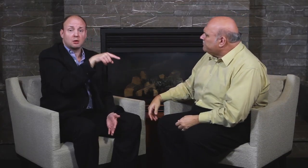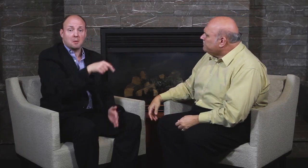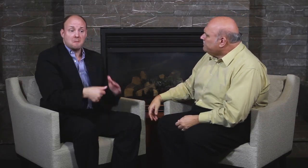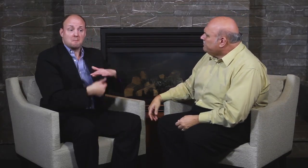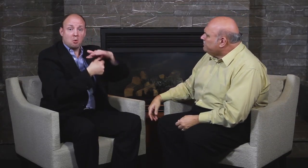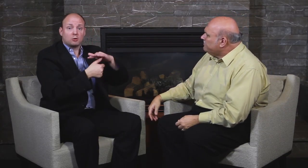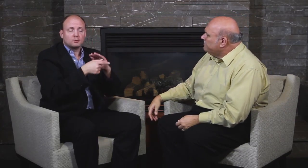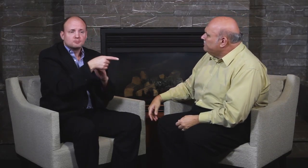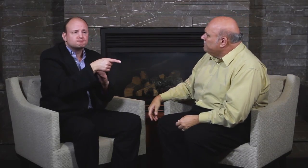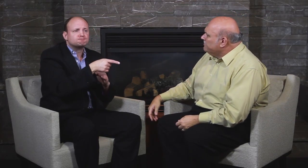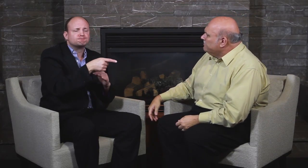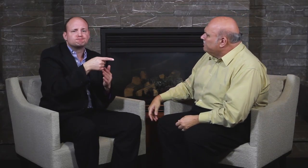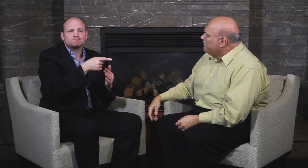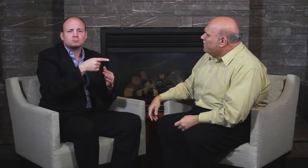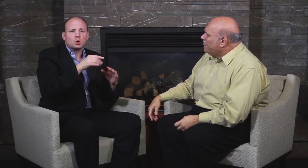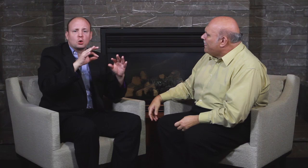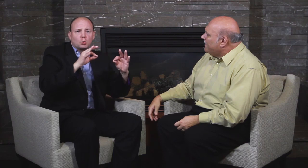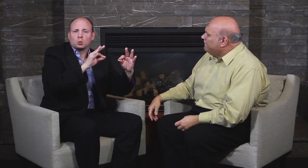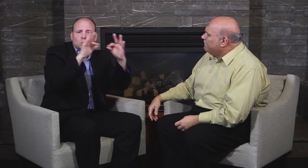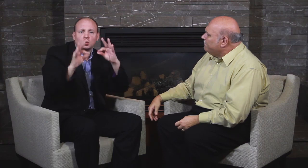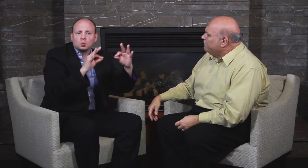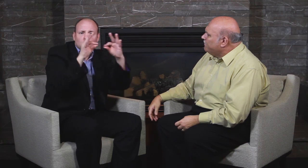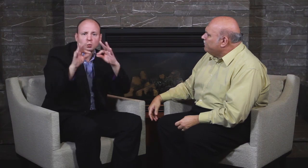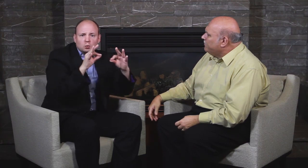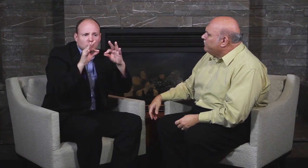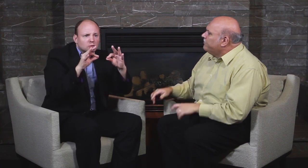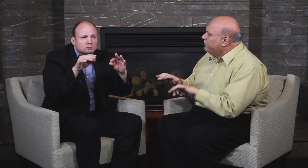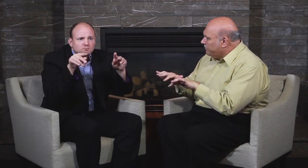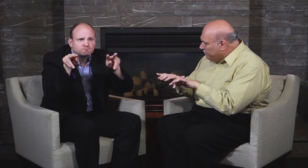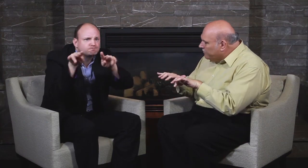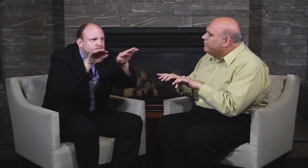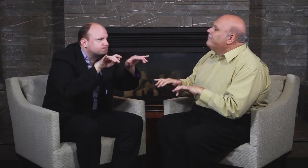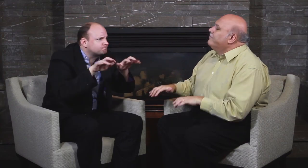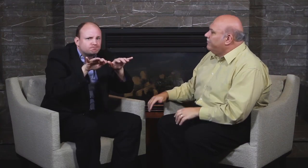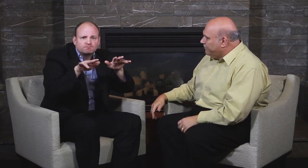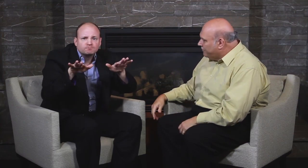The boss loves researching using Google. He gathers